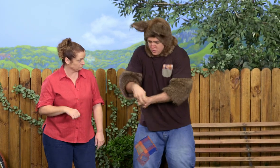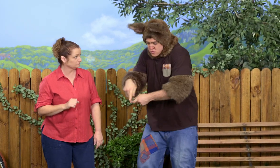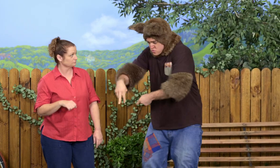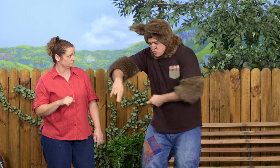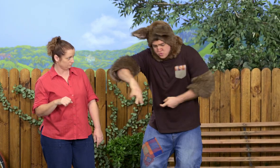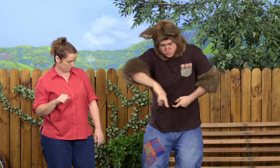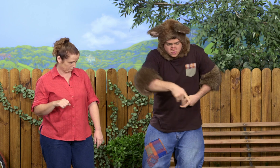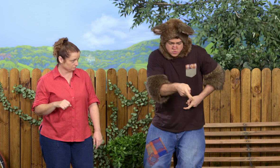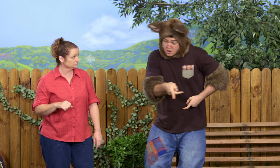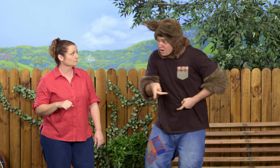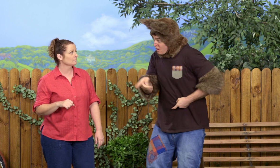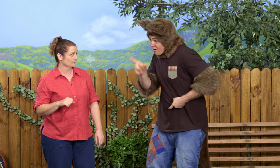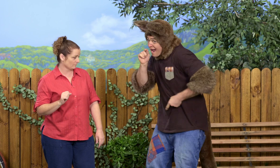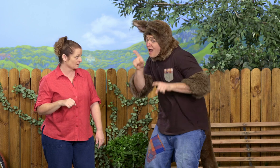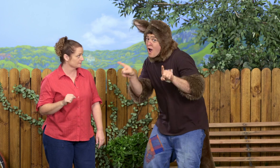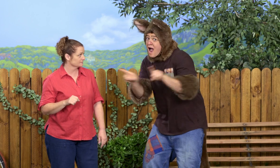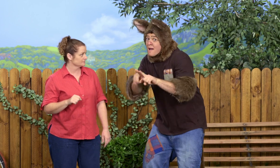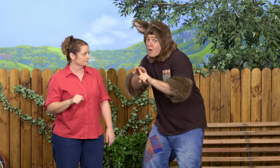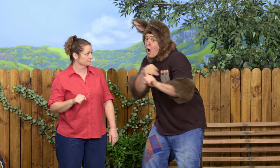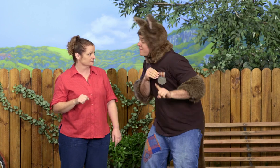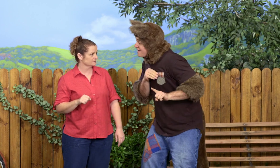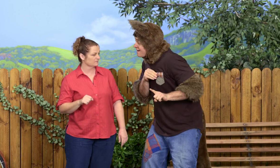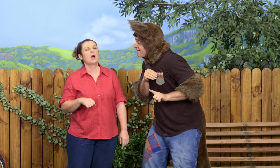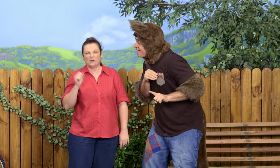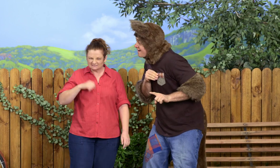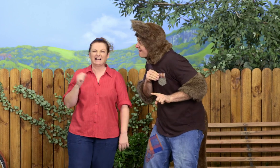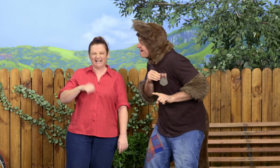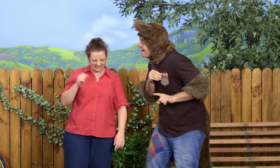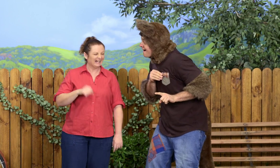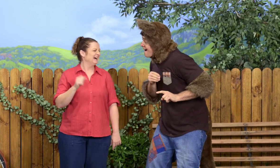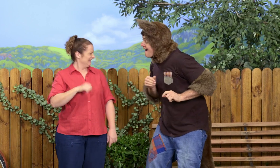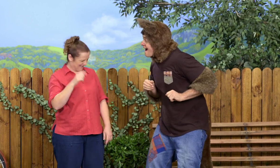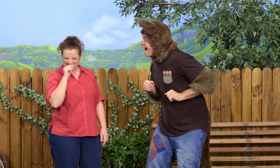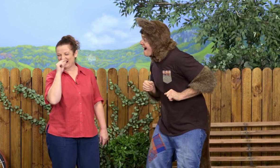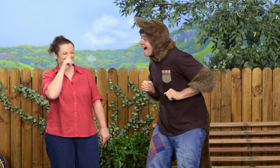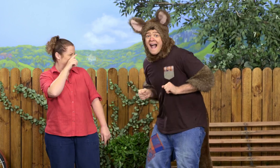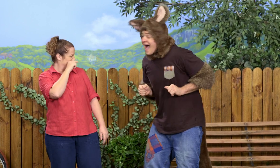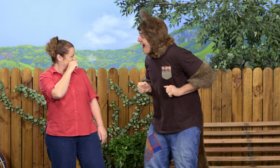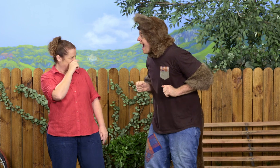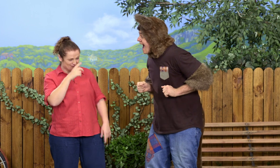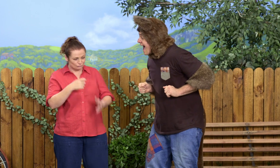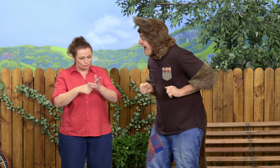watching me with the rope? Could you copy that one? Oh, yes. That one I could do.